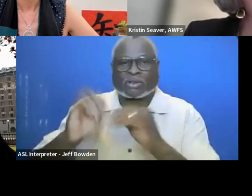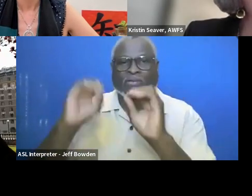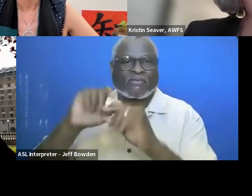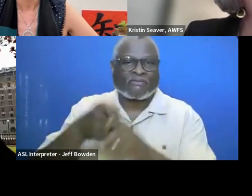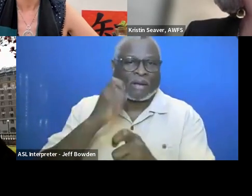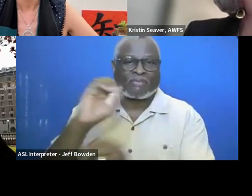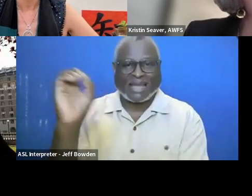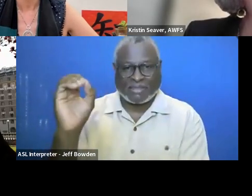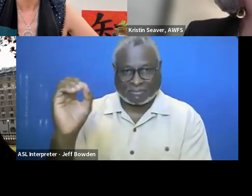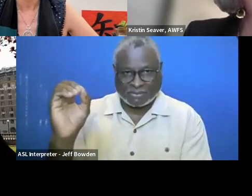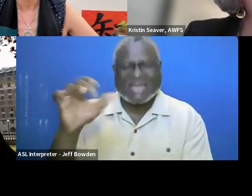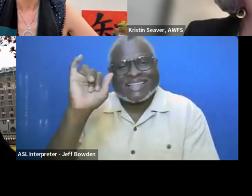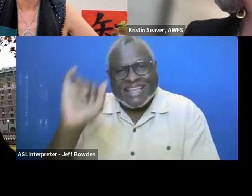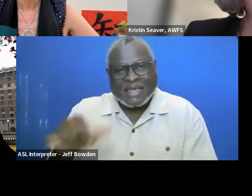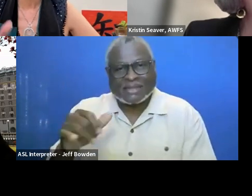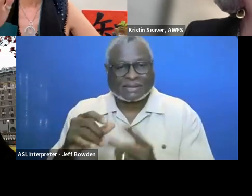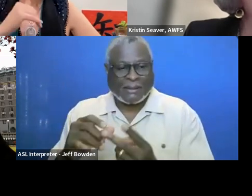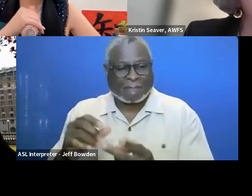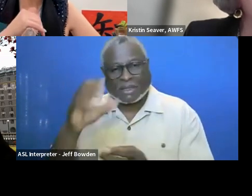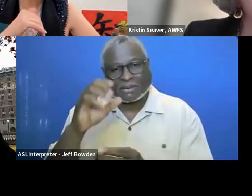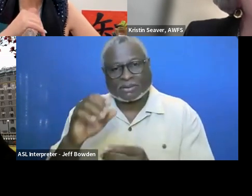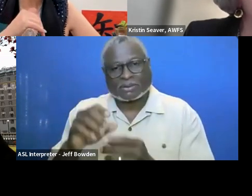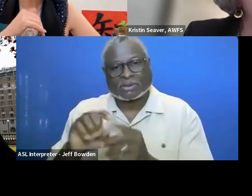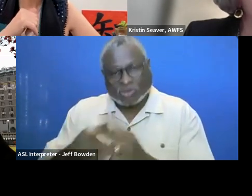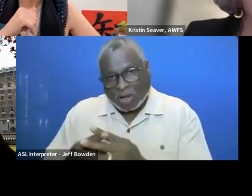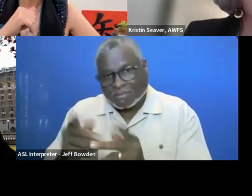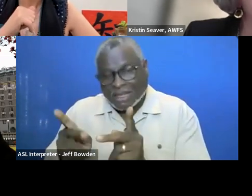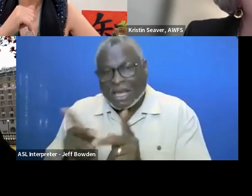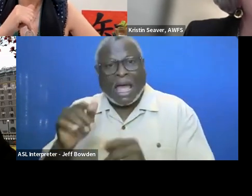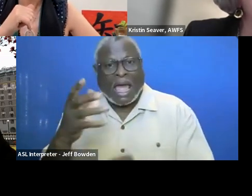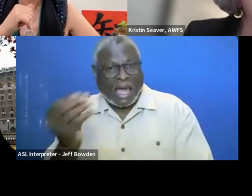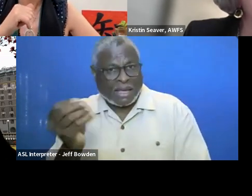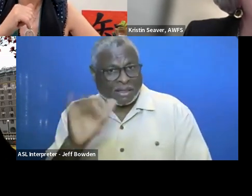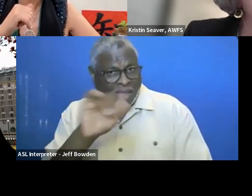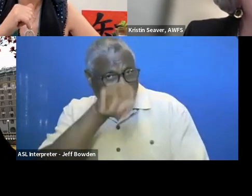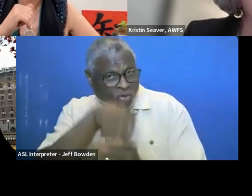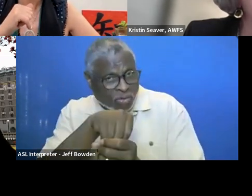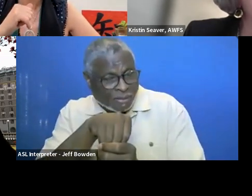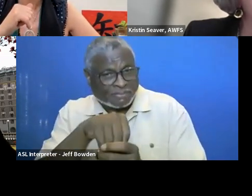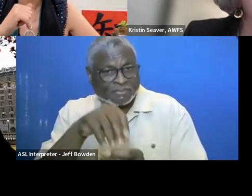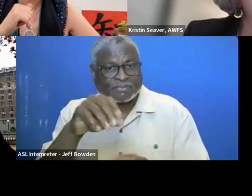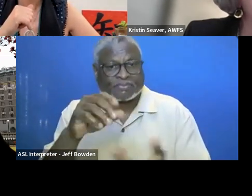So that is a system. And it includes solicitation documents.